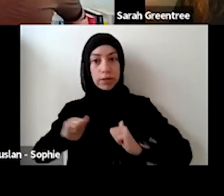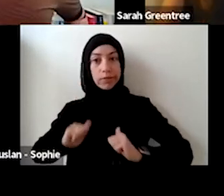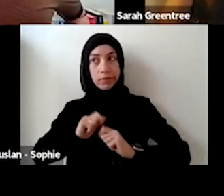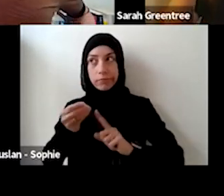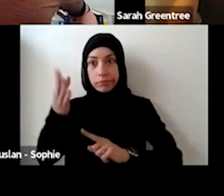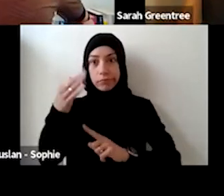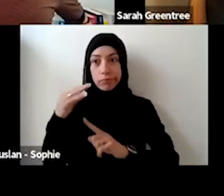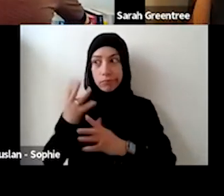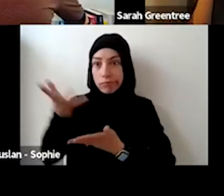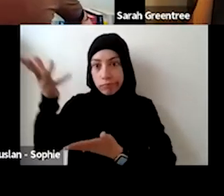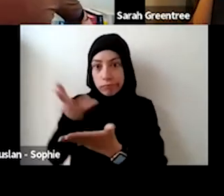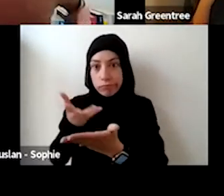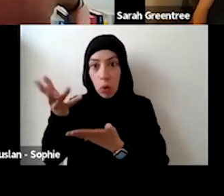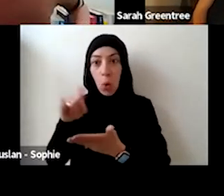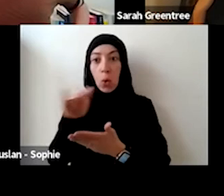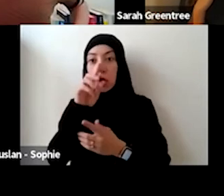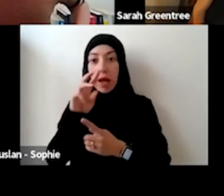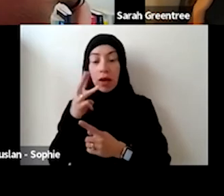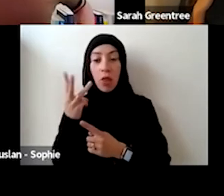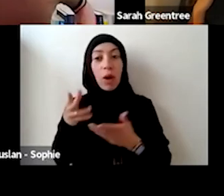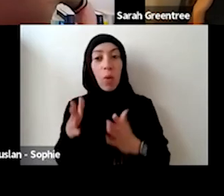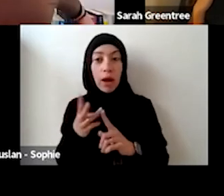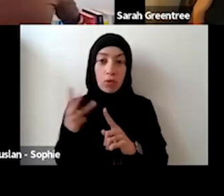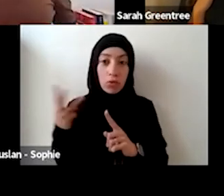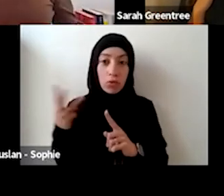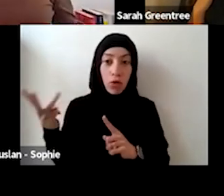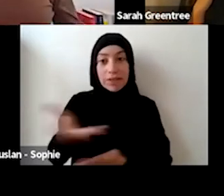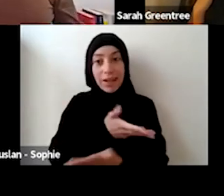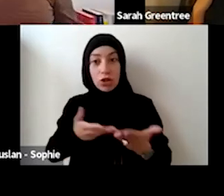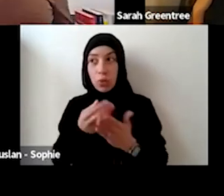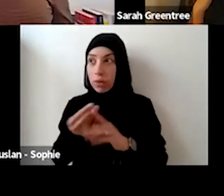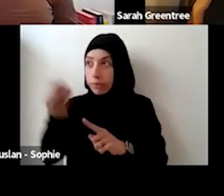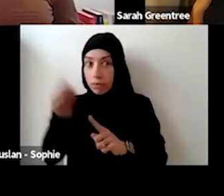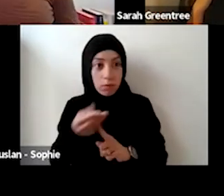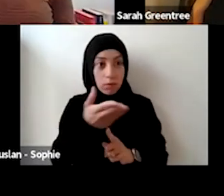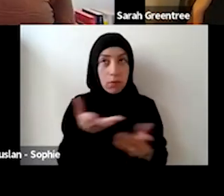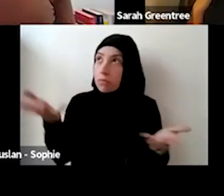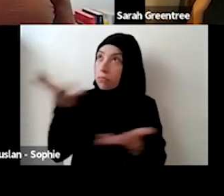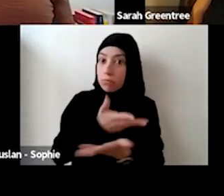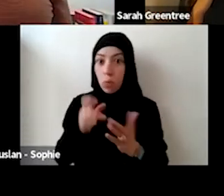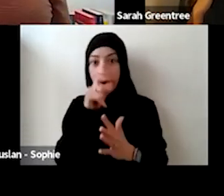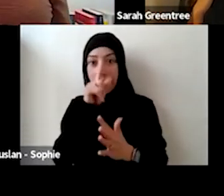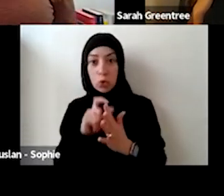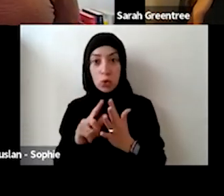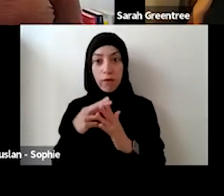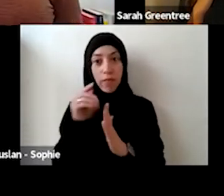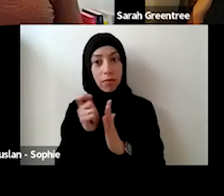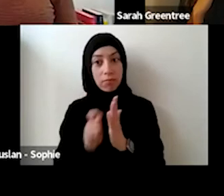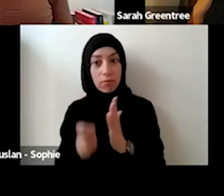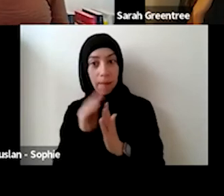important if you are proposing to do that, that you speak to the relevant practice. And potentially, in a three-way conversation . What generally will happen in those situations is if one of those or both of those expressions of interest get through for example, then we would then nominate which one an area of practice